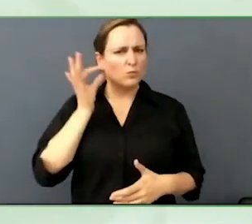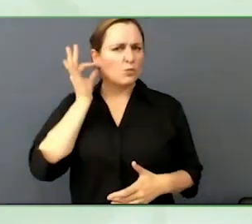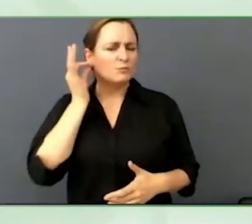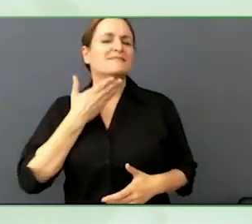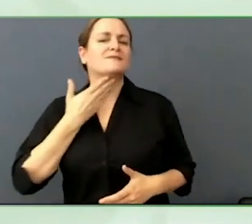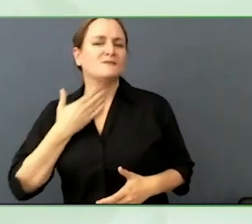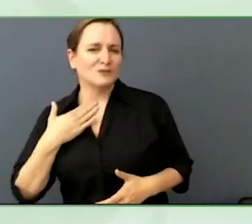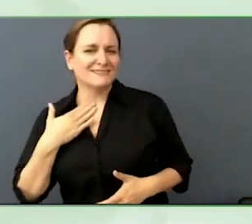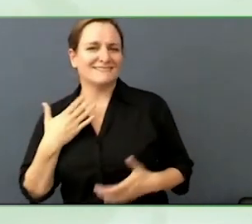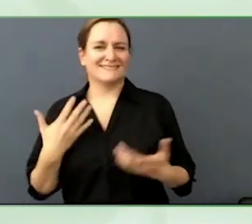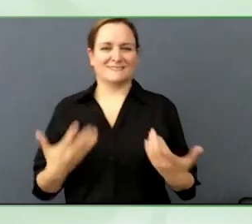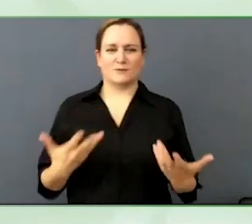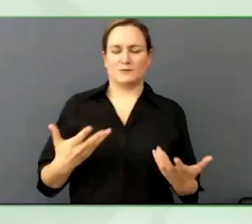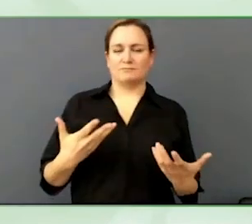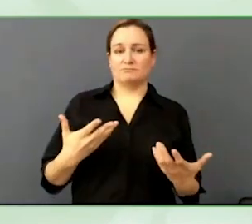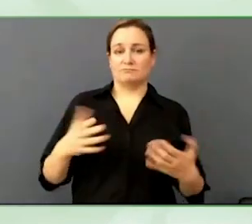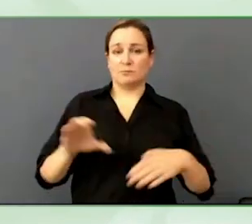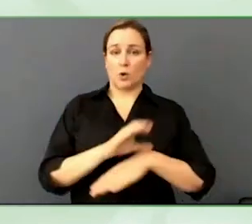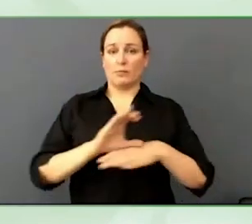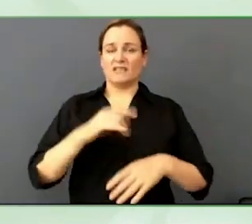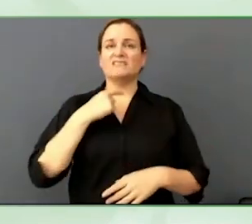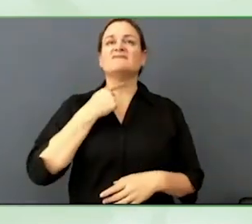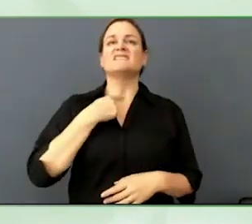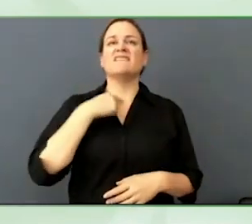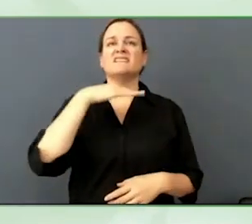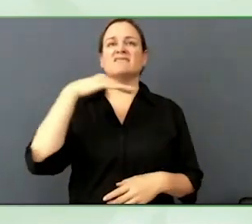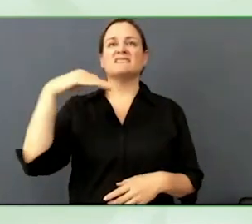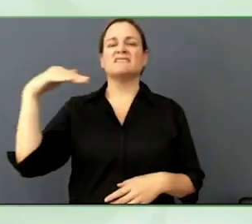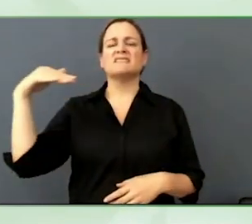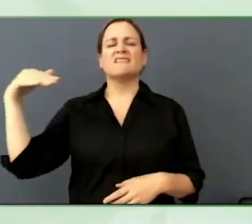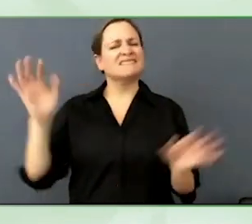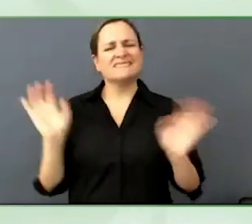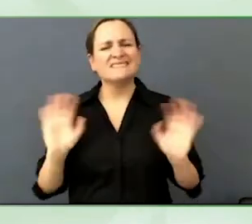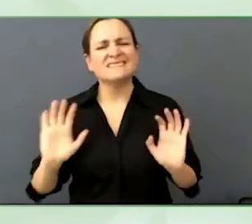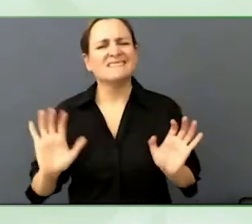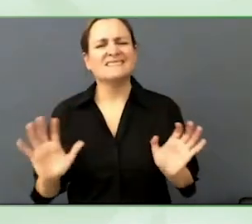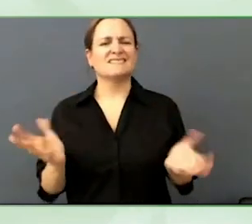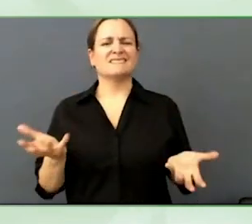There is a lot going on with internationalising voices.